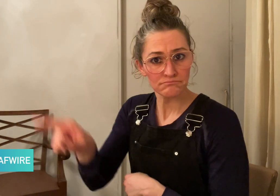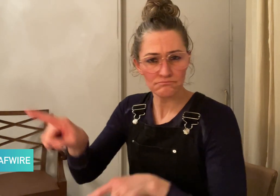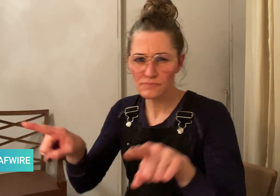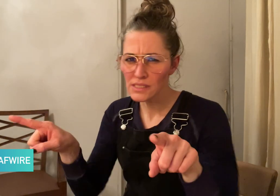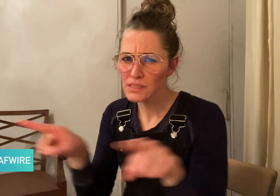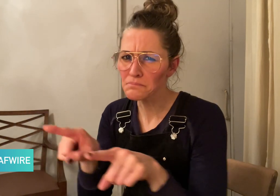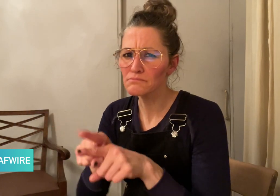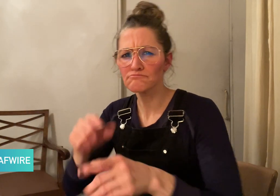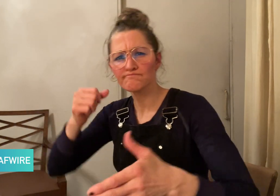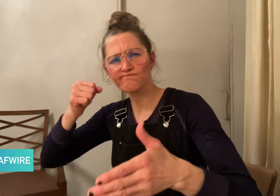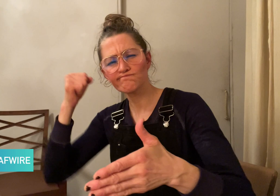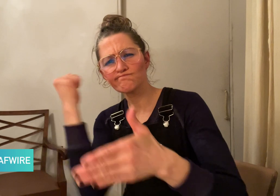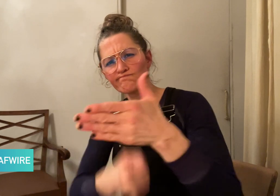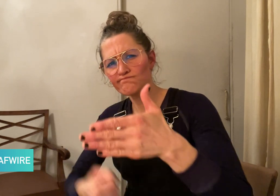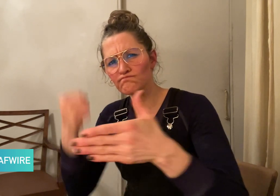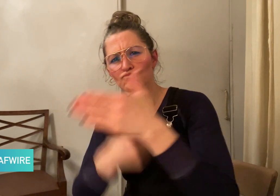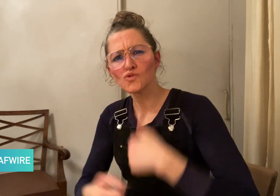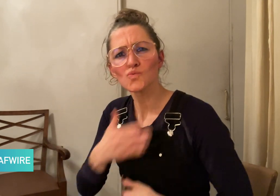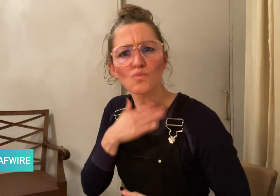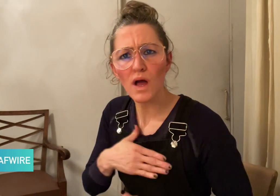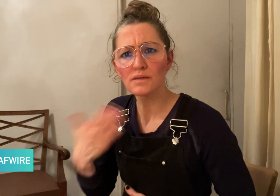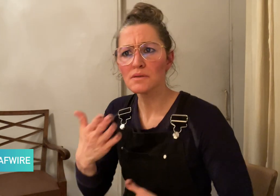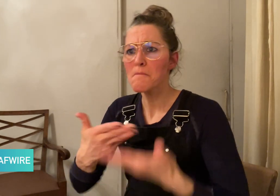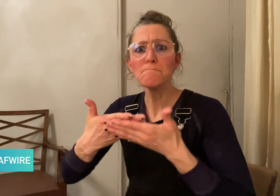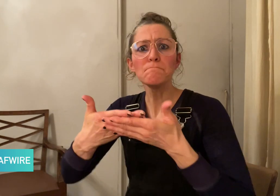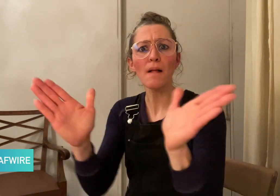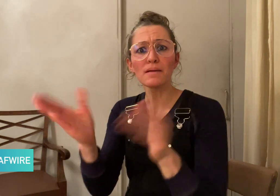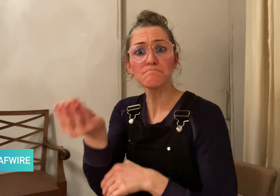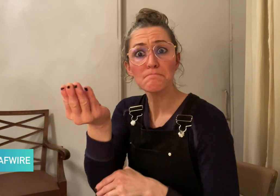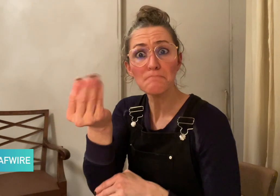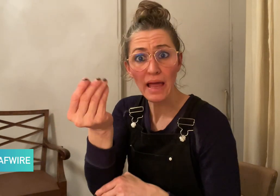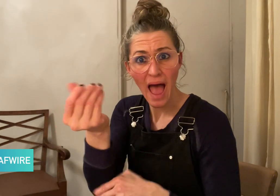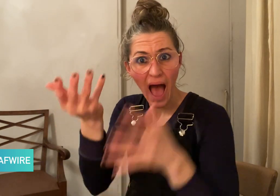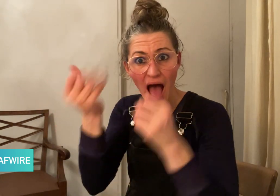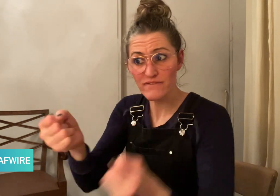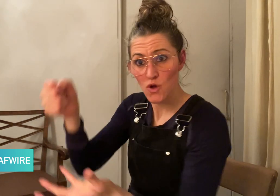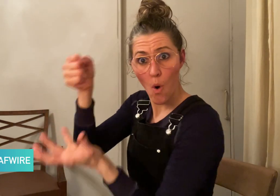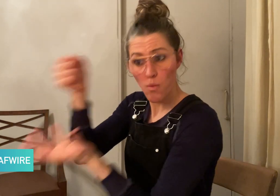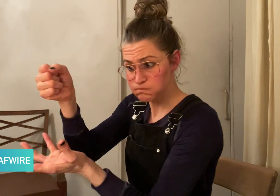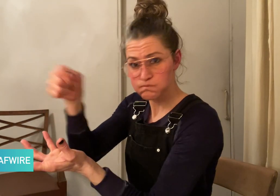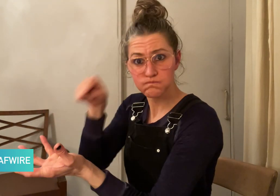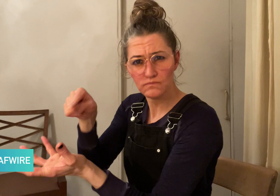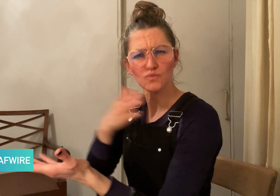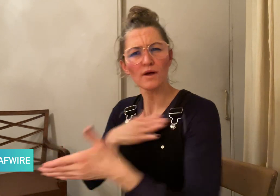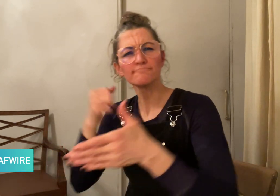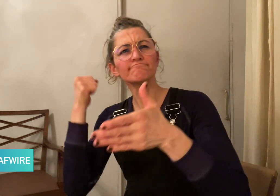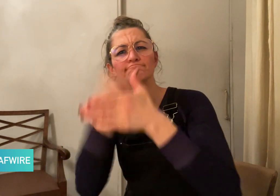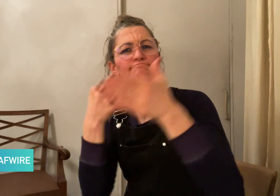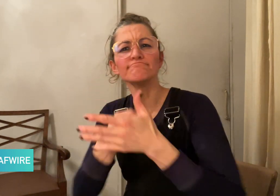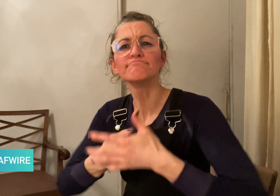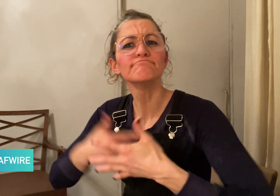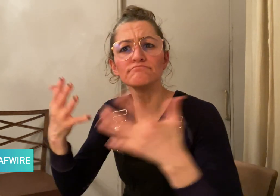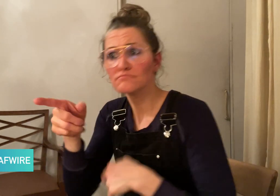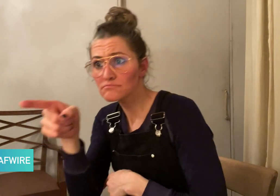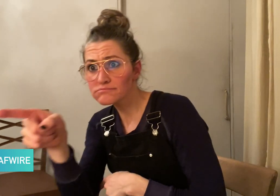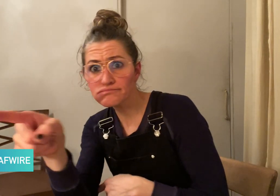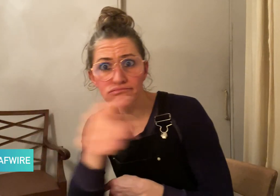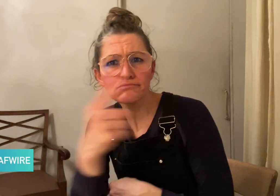in legal settings. He has also advocated for public funds